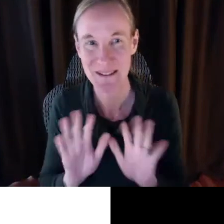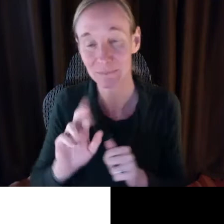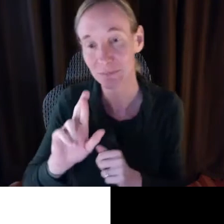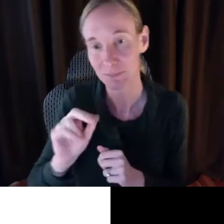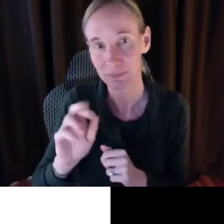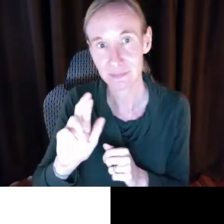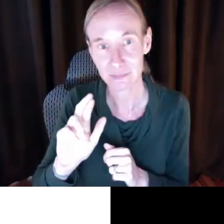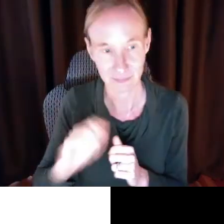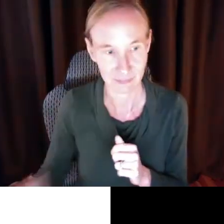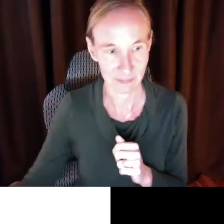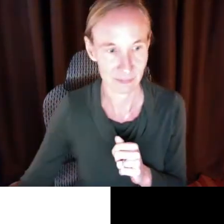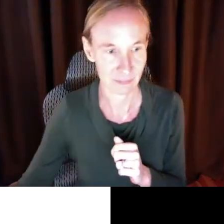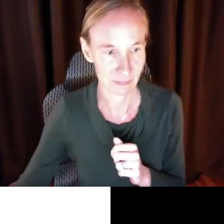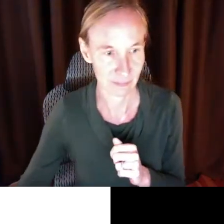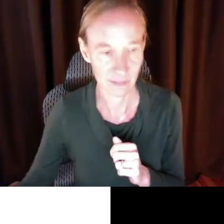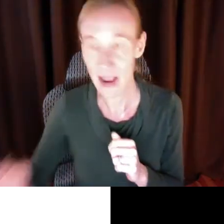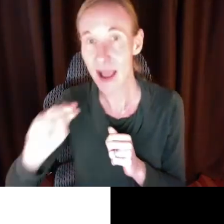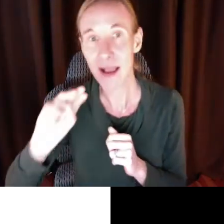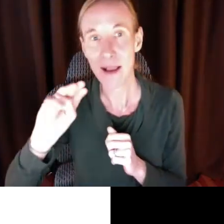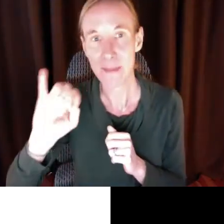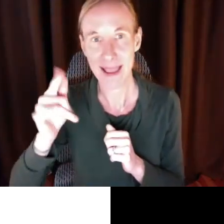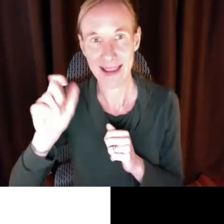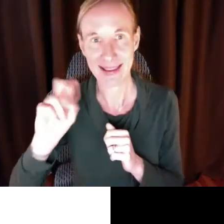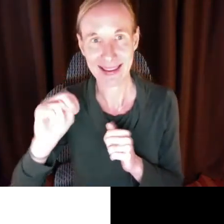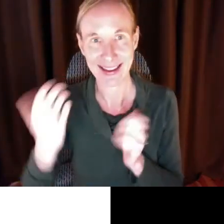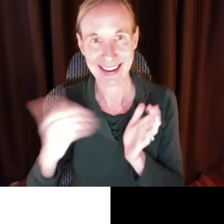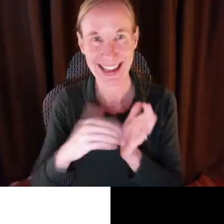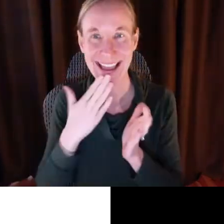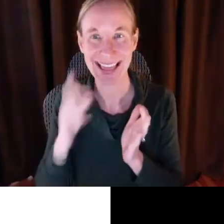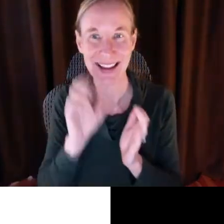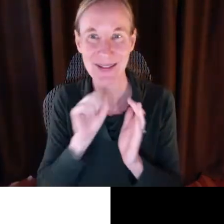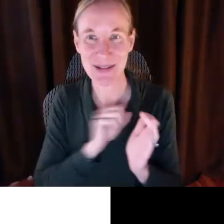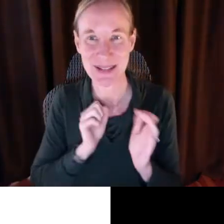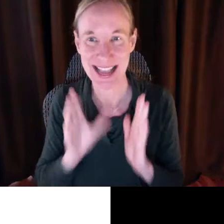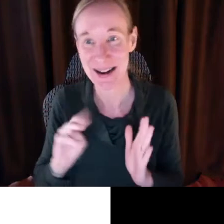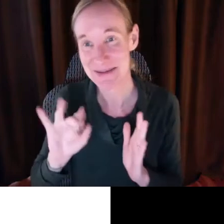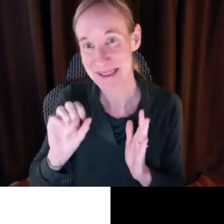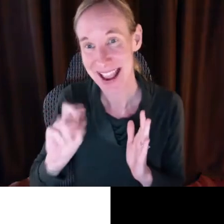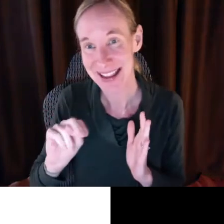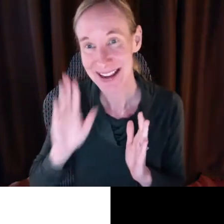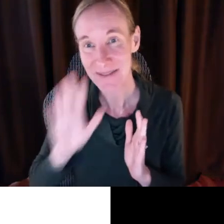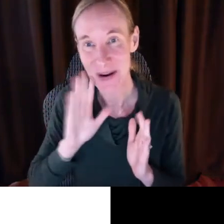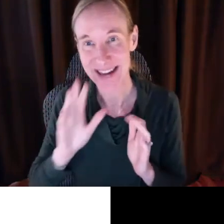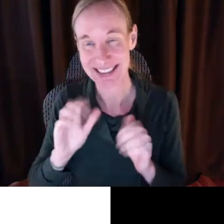legislation and funding over the finish line. Thank you. » MEGHAN: Great. So thanks to